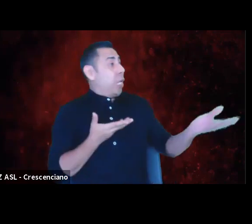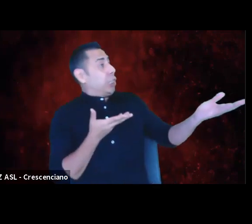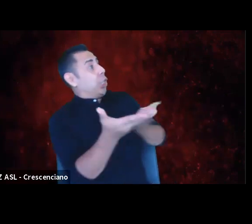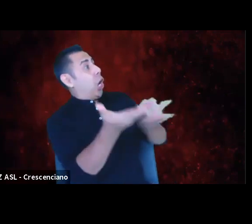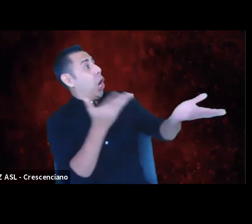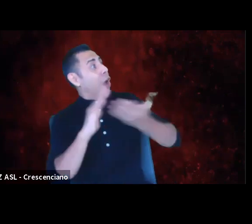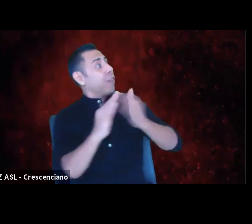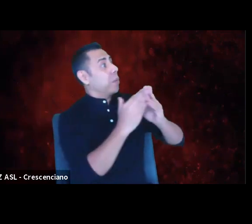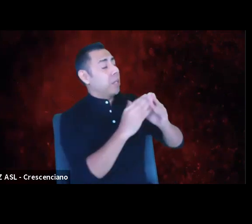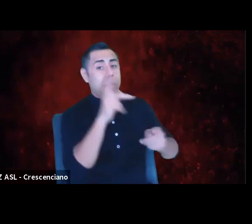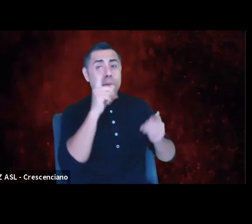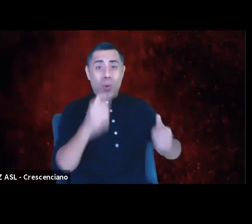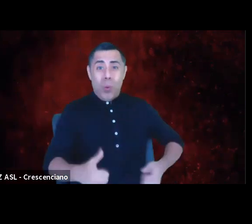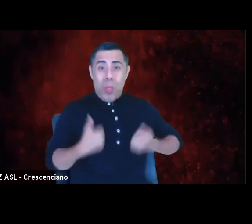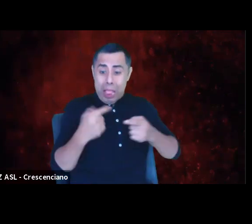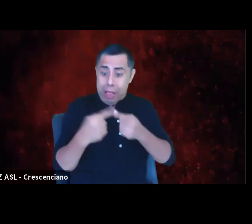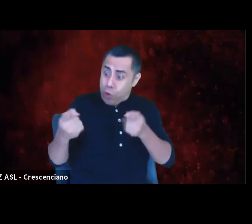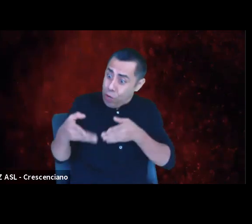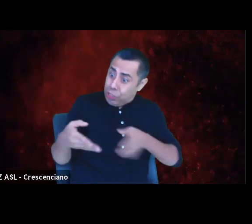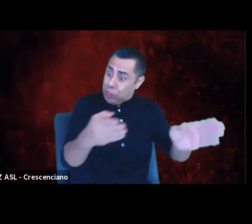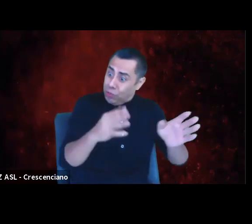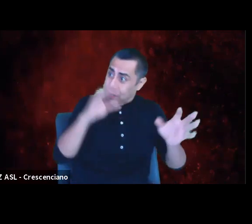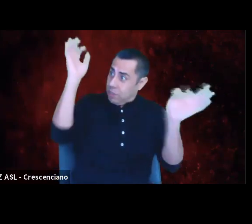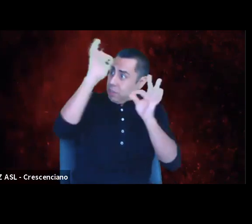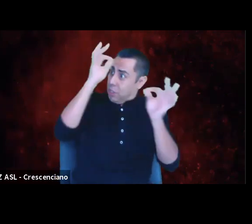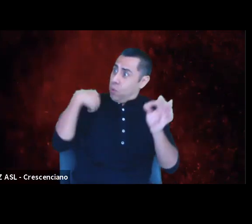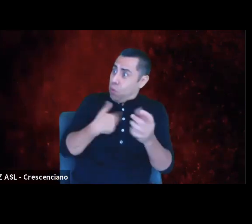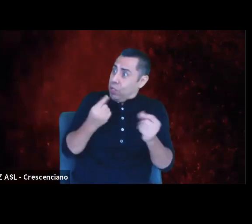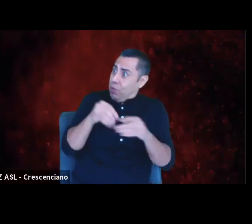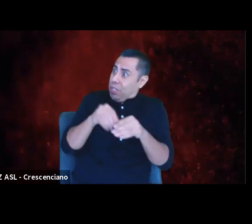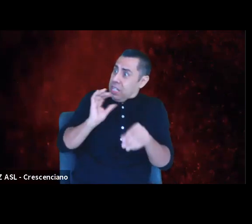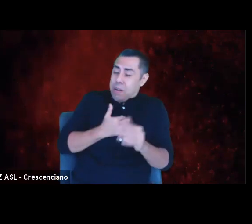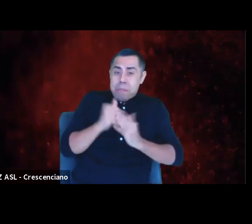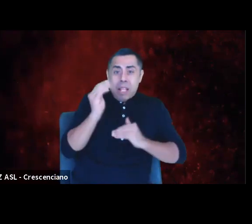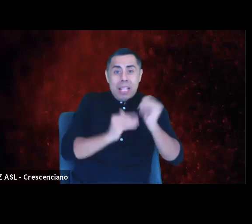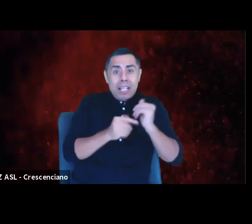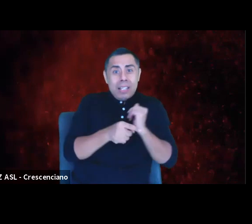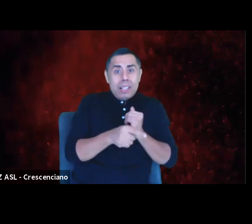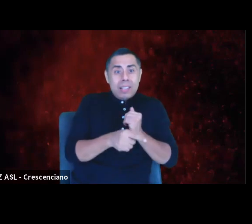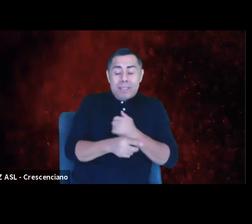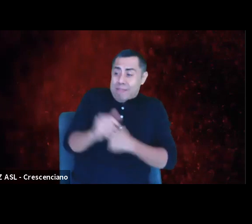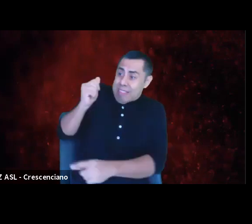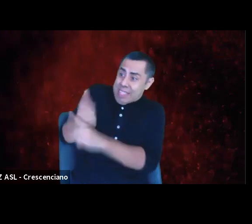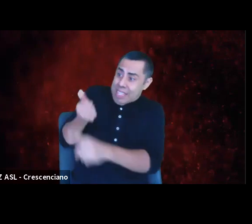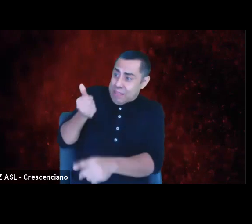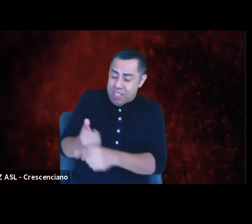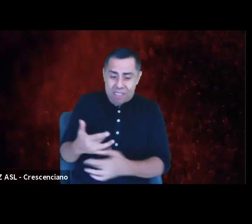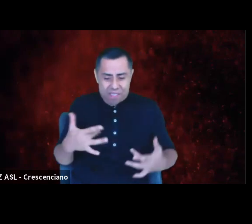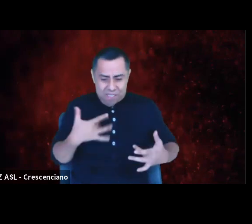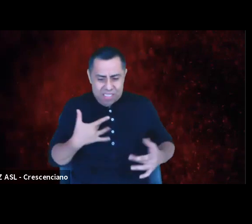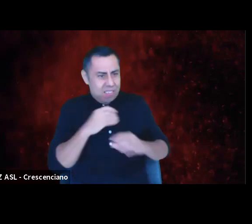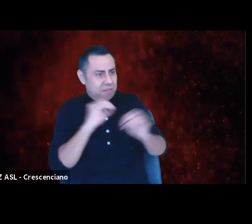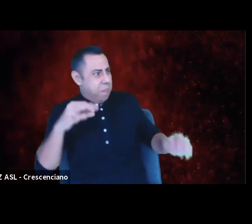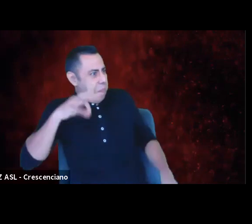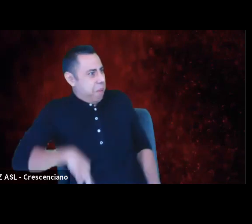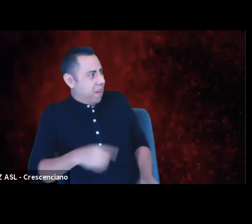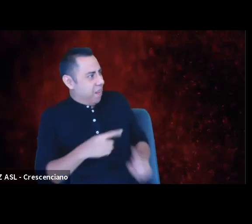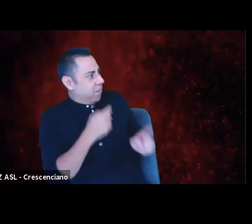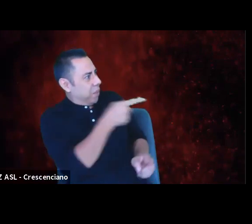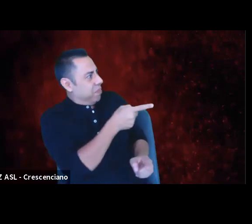don't even know what we do, let alone find our offerings to be of service to anything that they need.